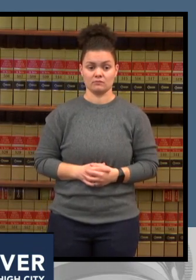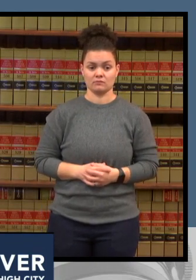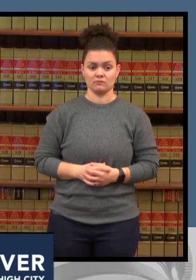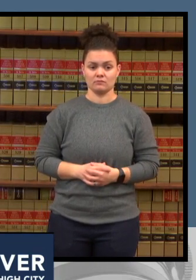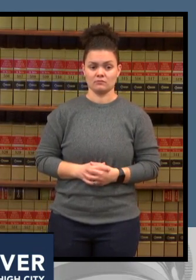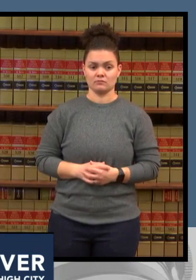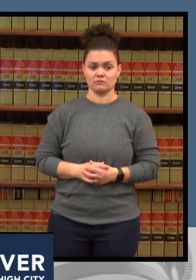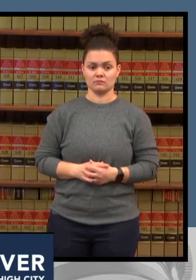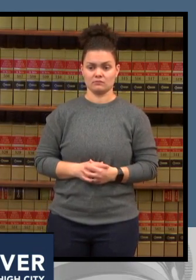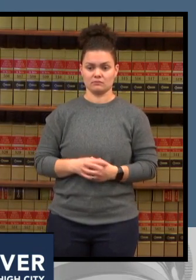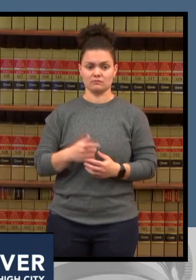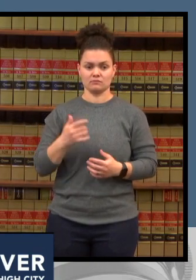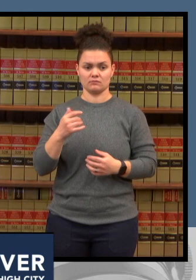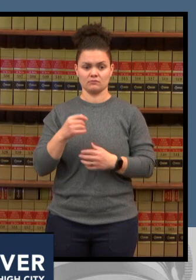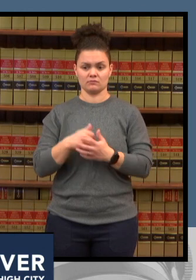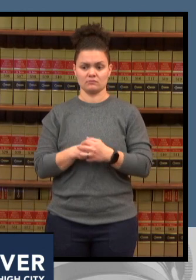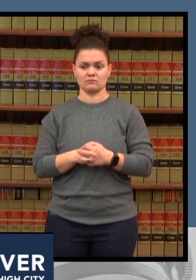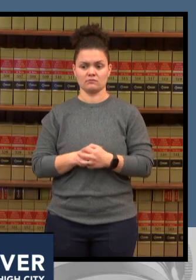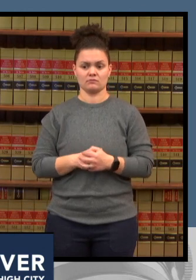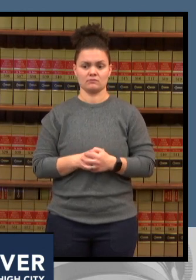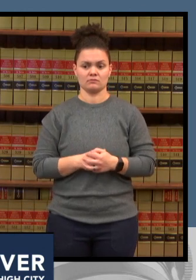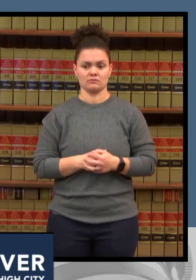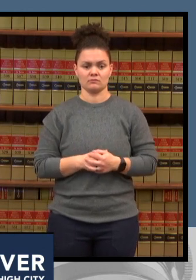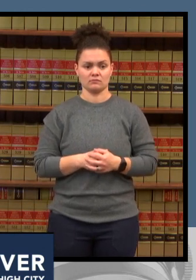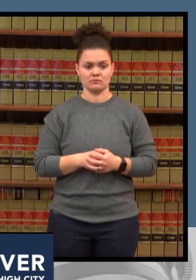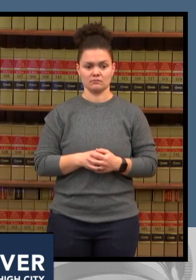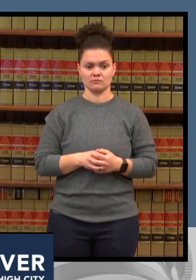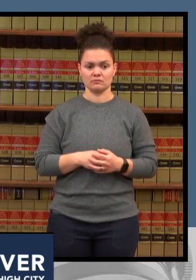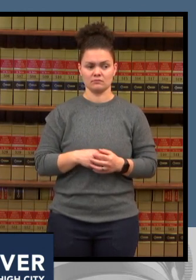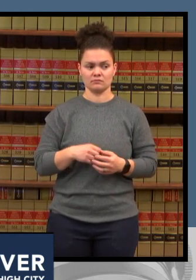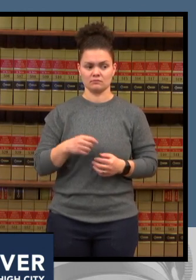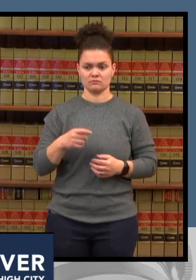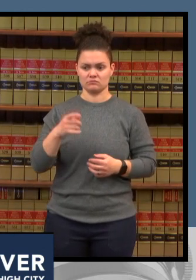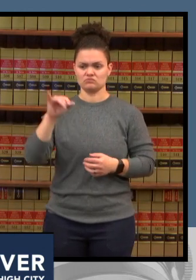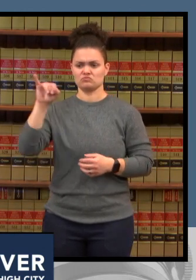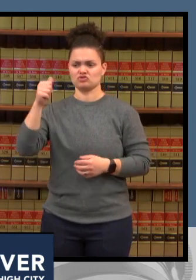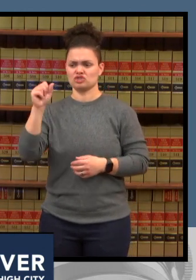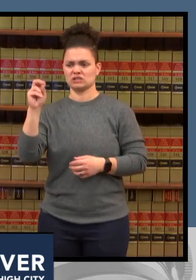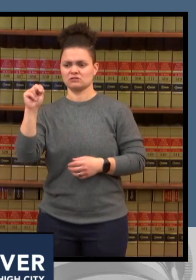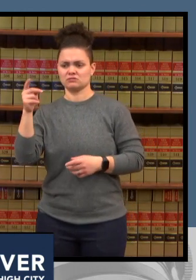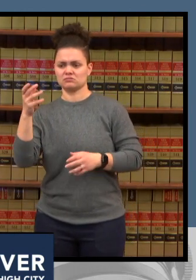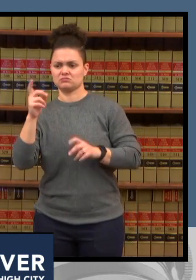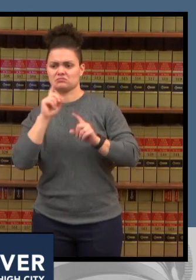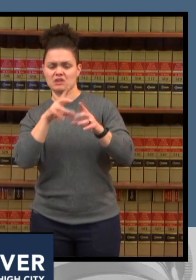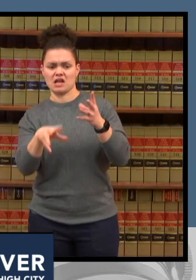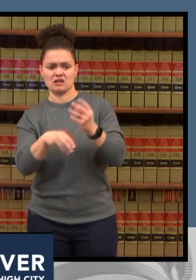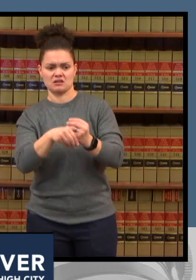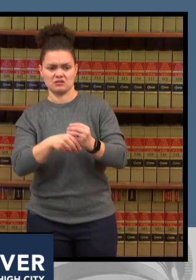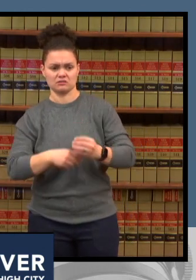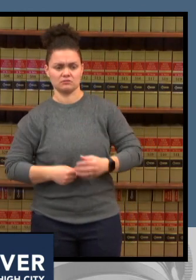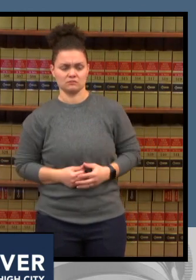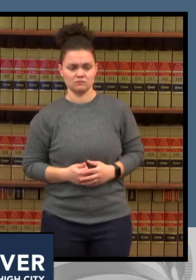jason bailey yeah thanks mayor hancock and bob uh an additional point i wanted to bring in from both